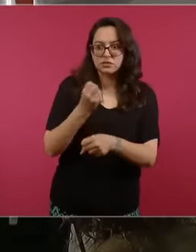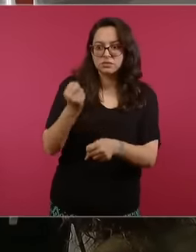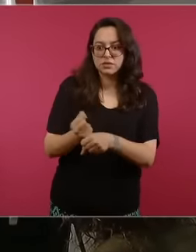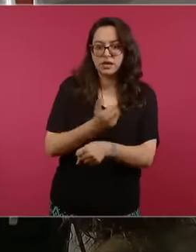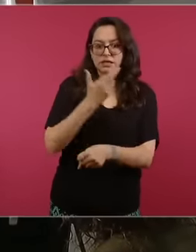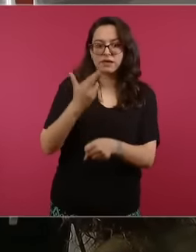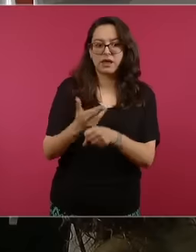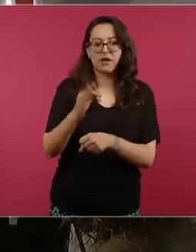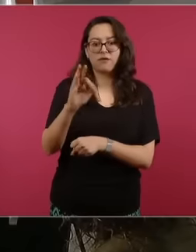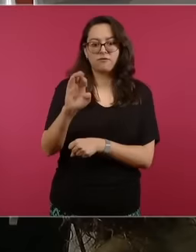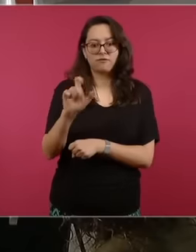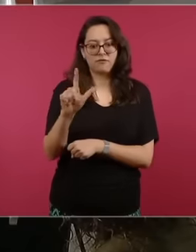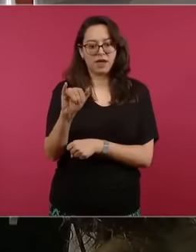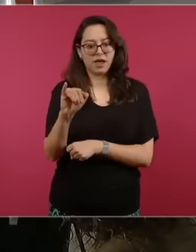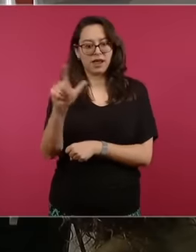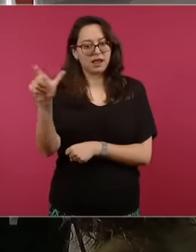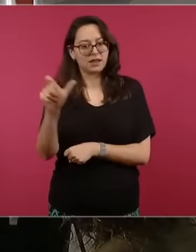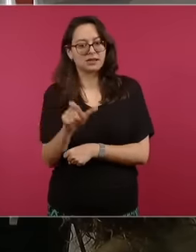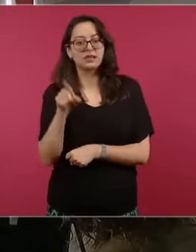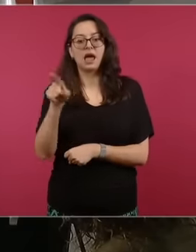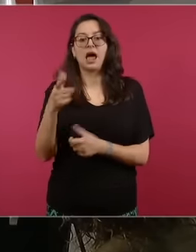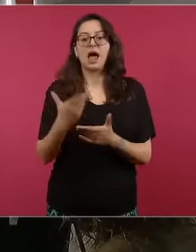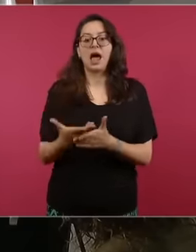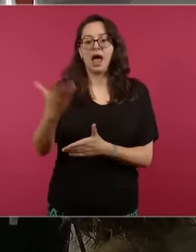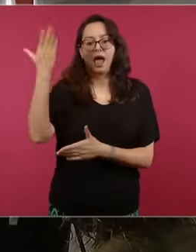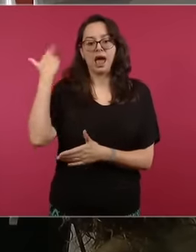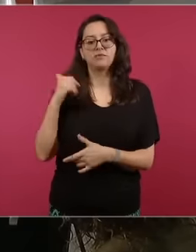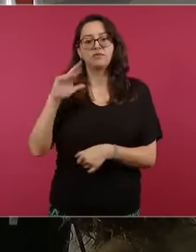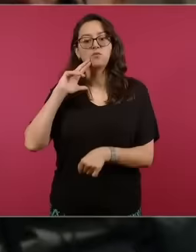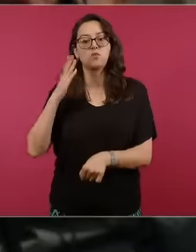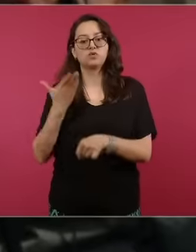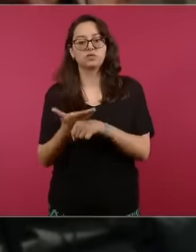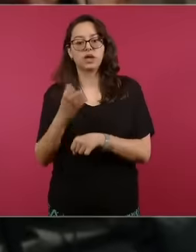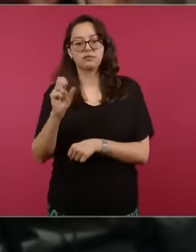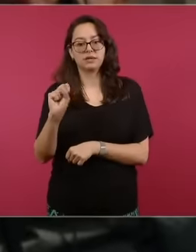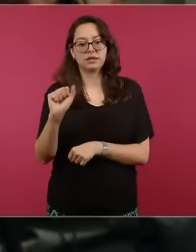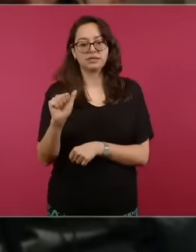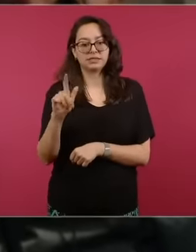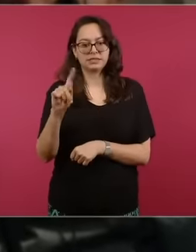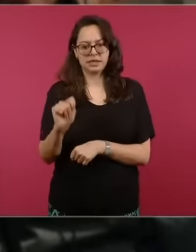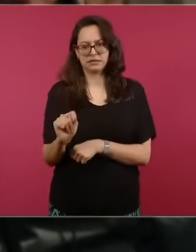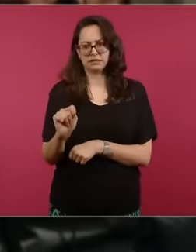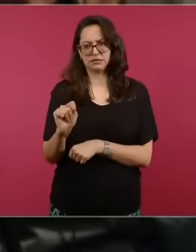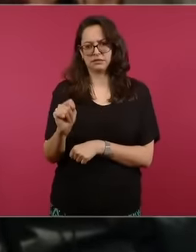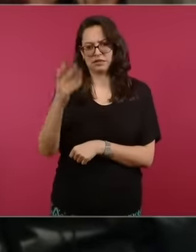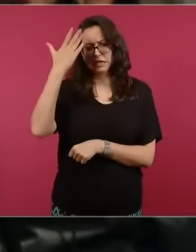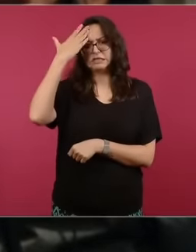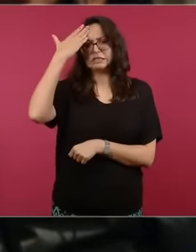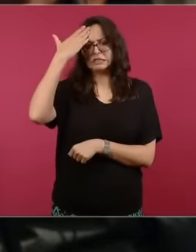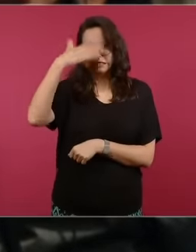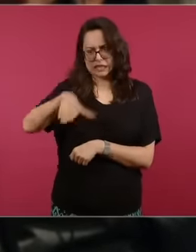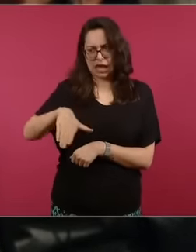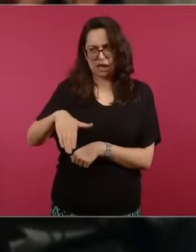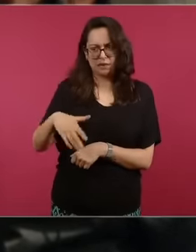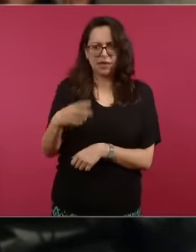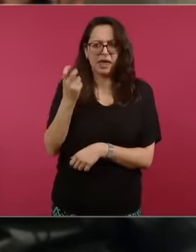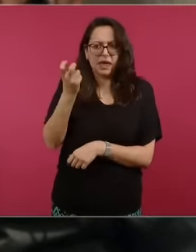who was the head of the SAT and He surely has knowledge of the updating of these